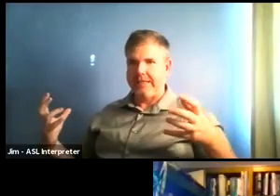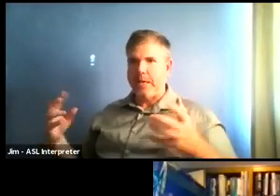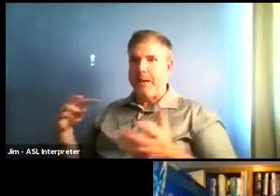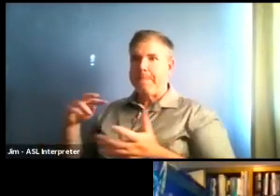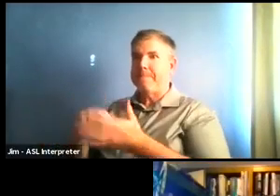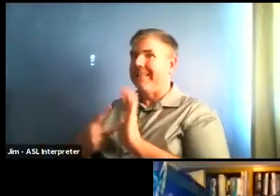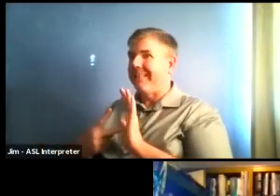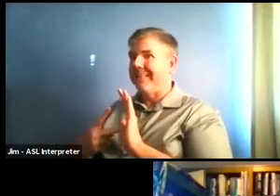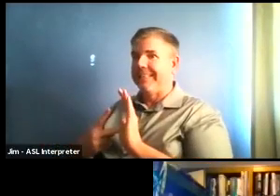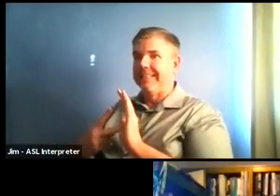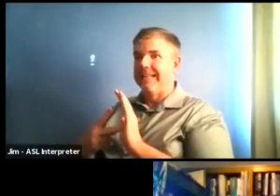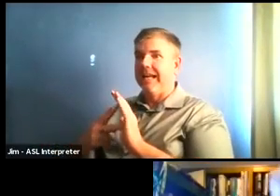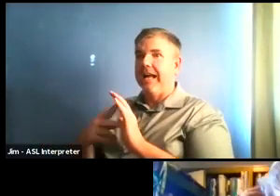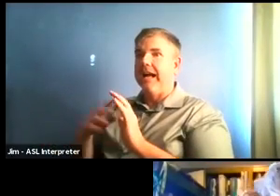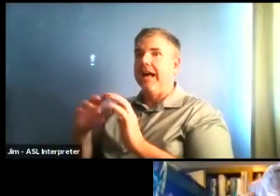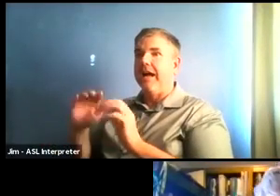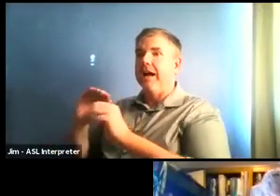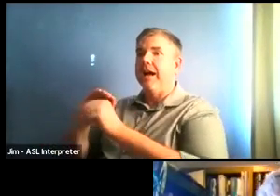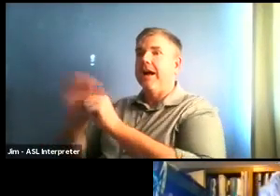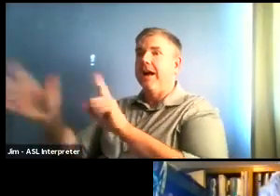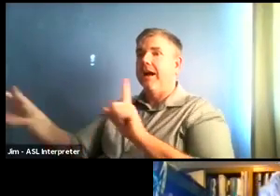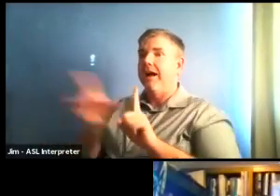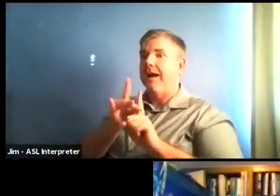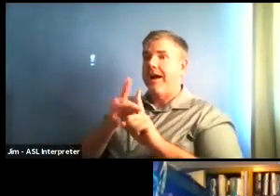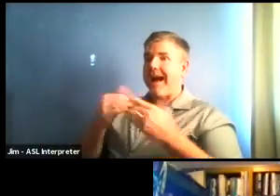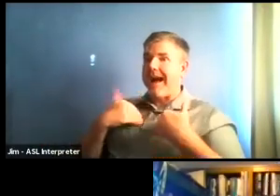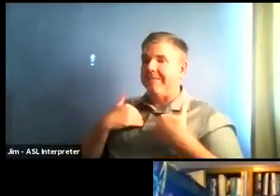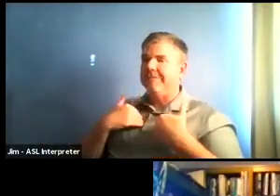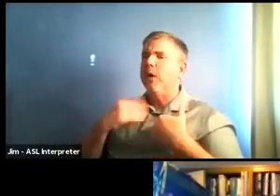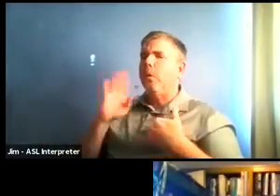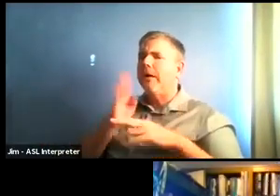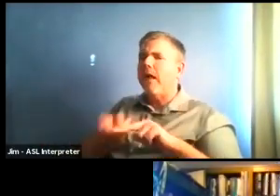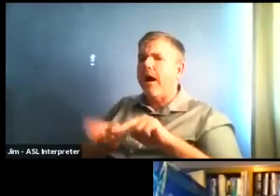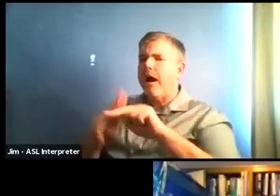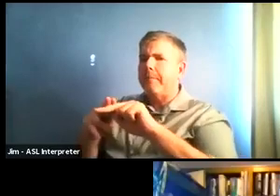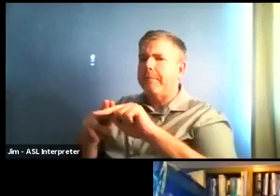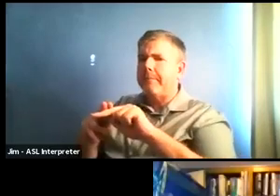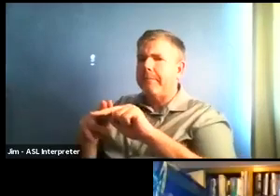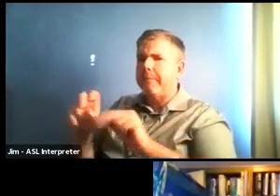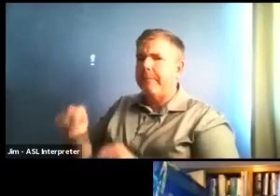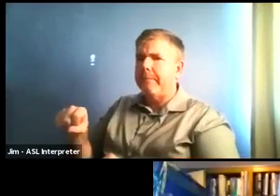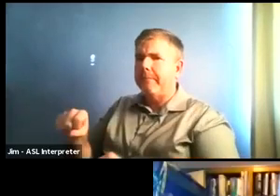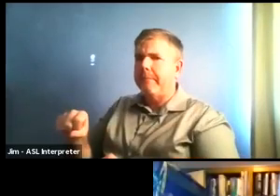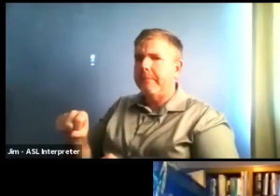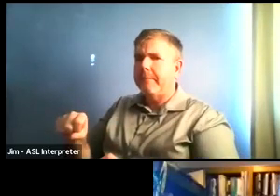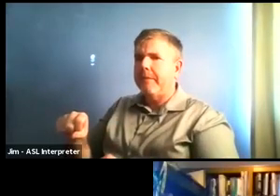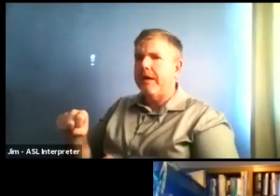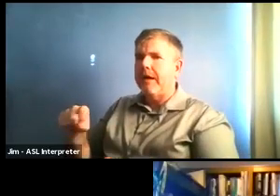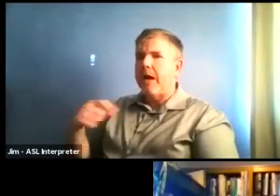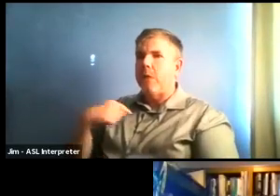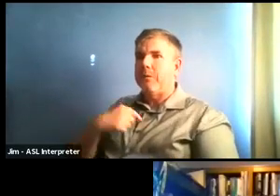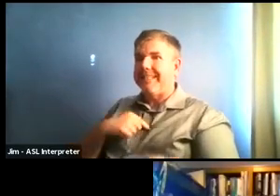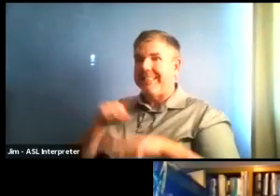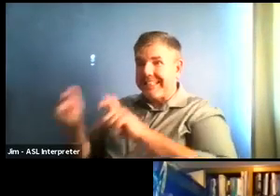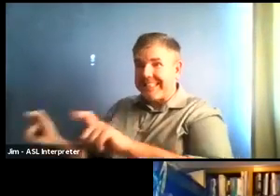less than one to adjust adjusted downwards because we're testing so much more. And you can just go on to that California